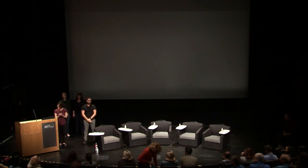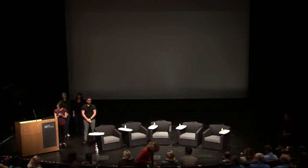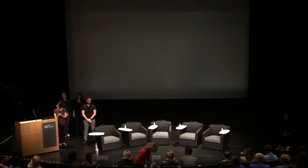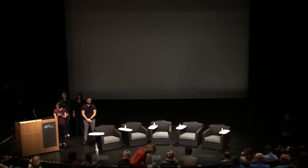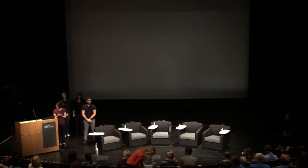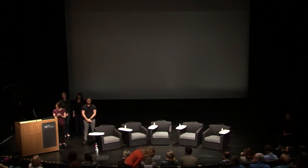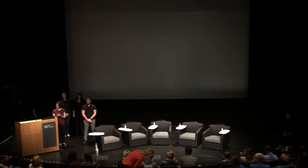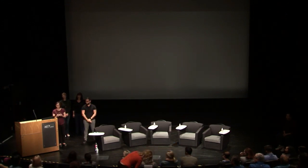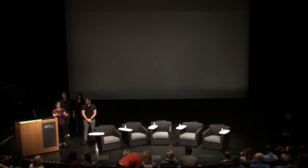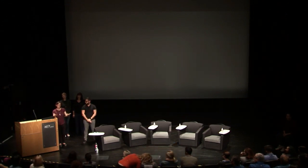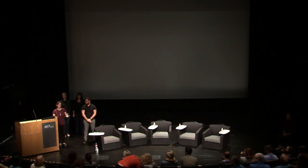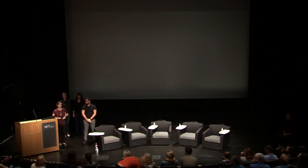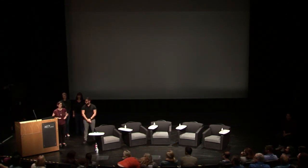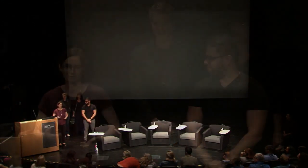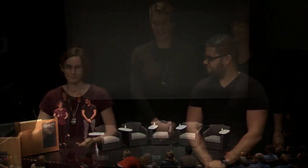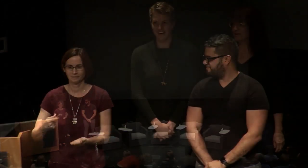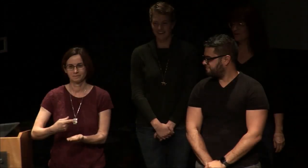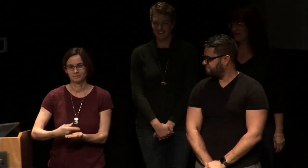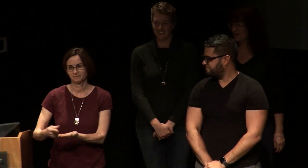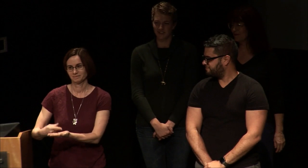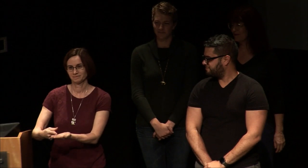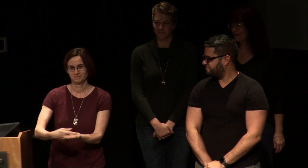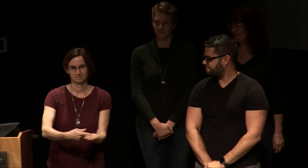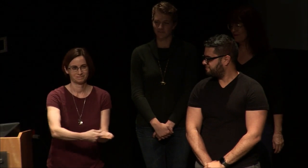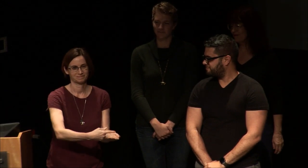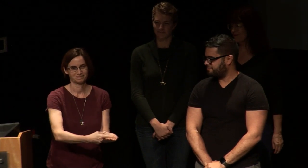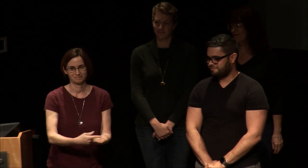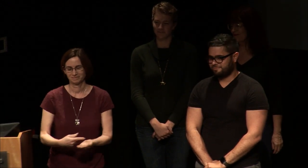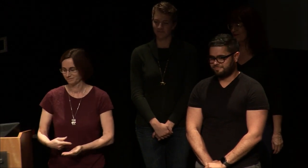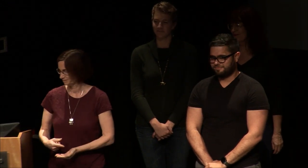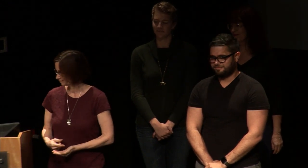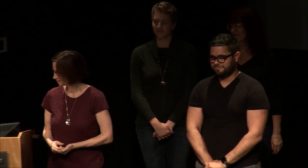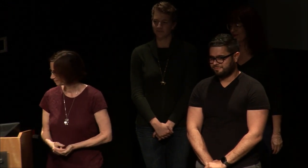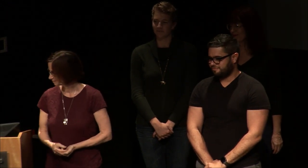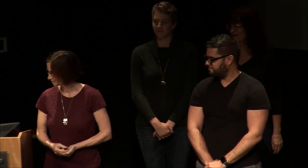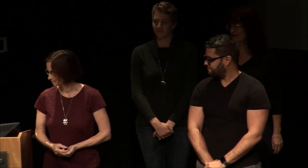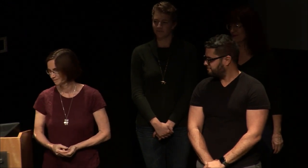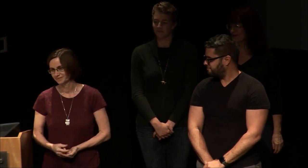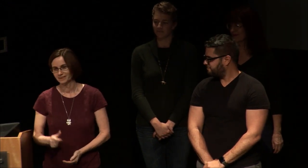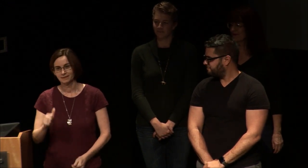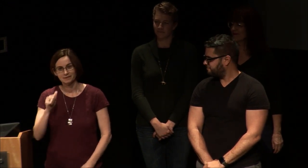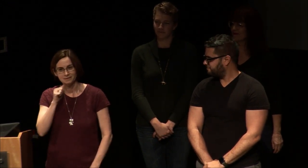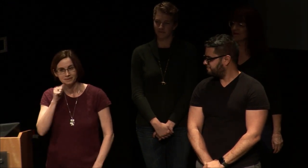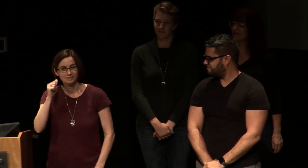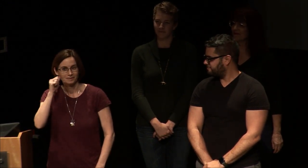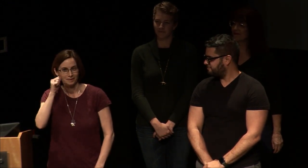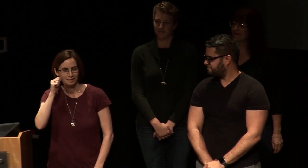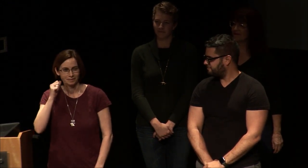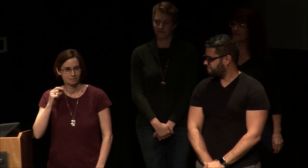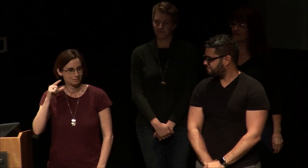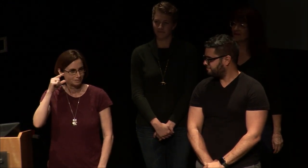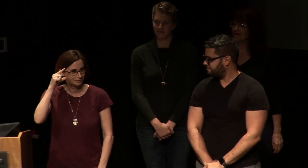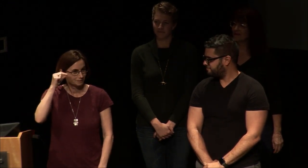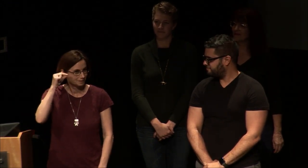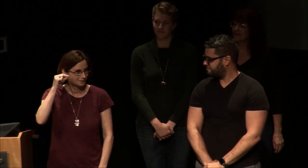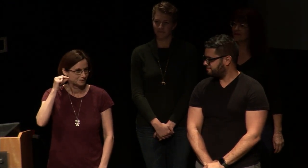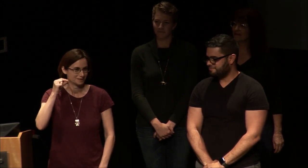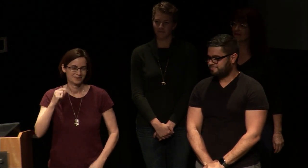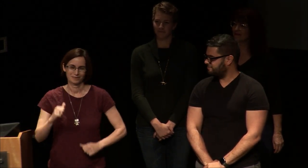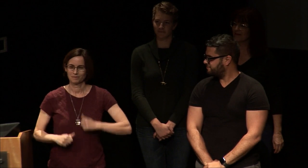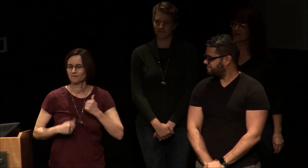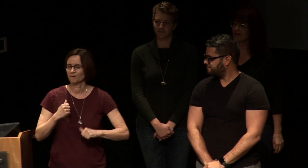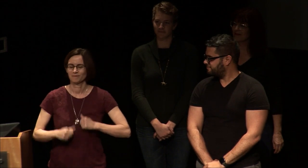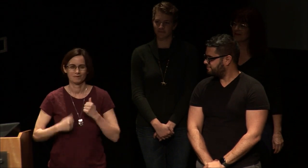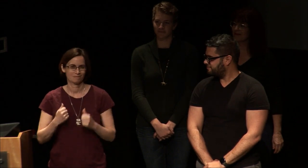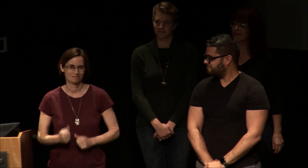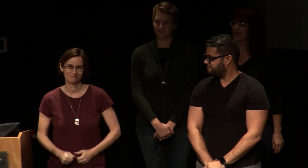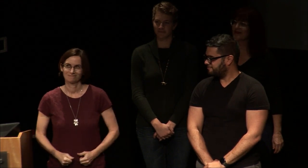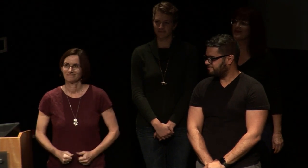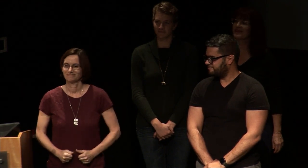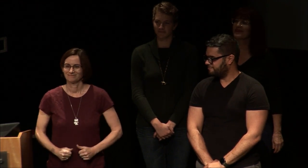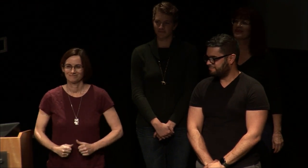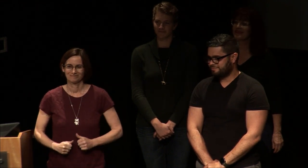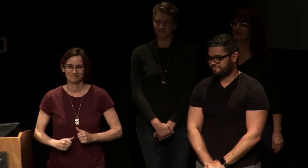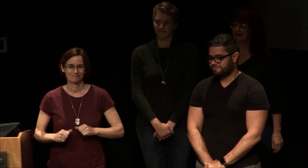department. Welcome to our panel discussion. Yesterday Wink's